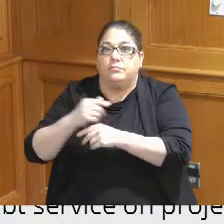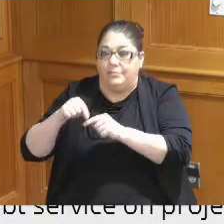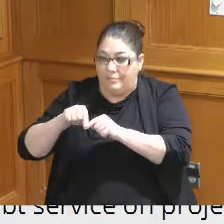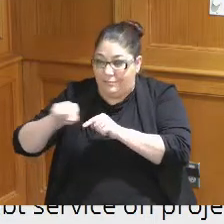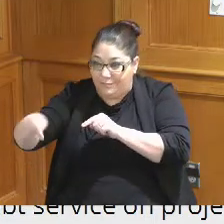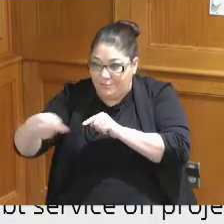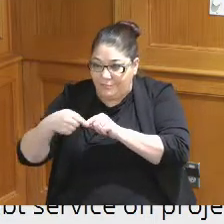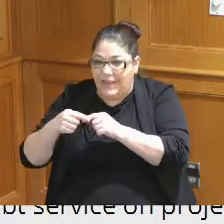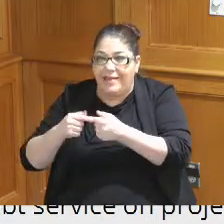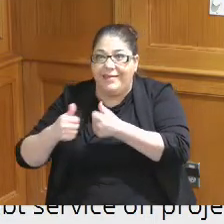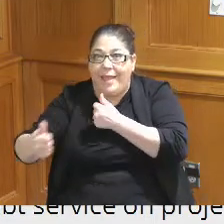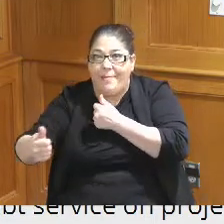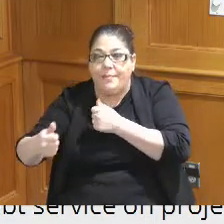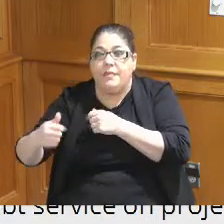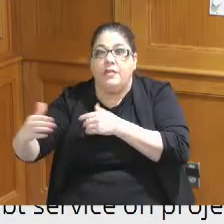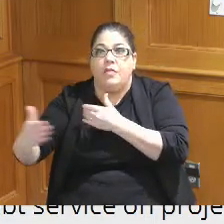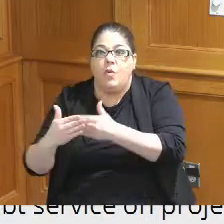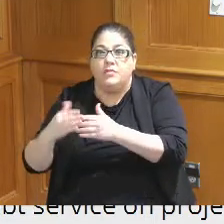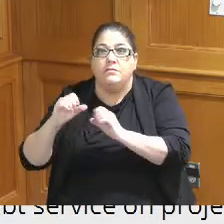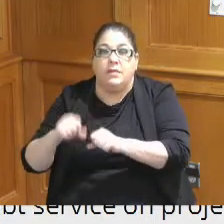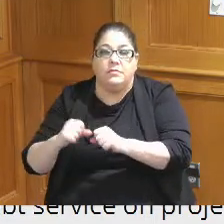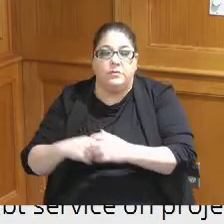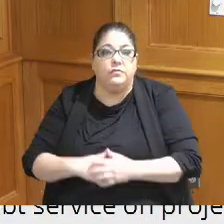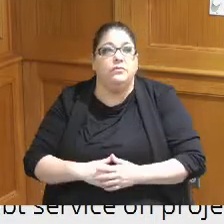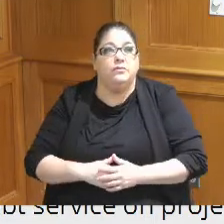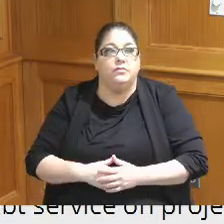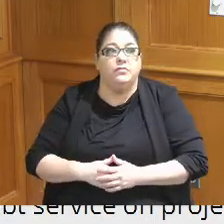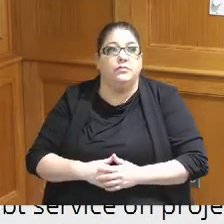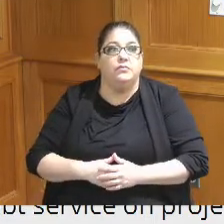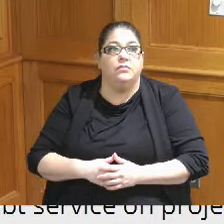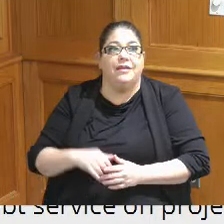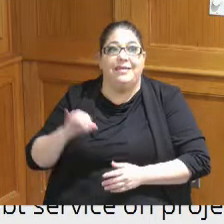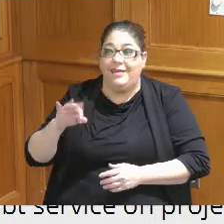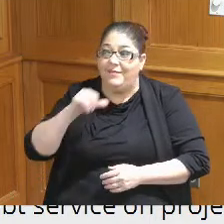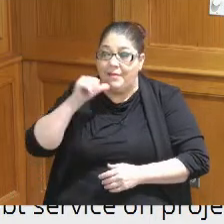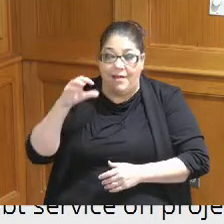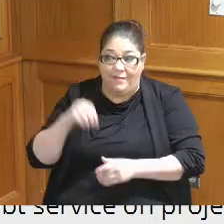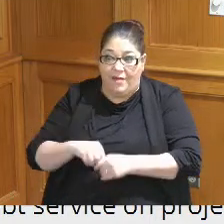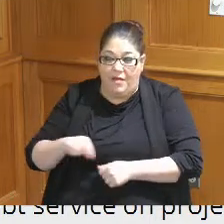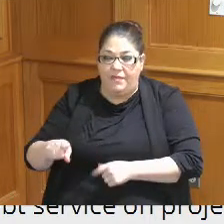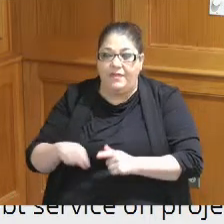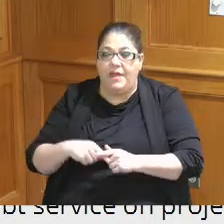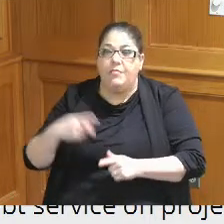so if that were not a part of this you would be talking about an additional public financing Gap